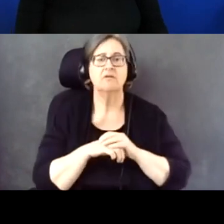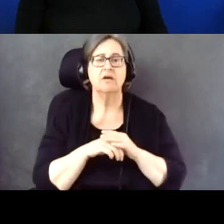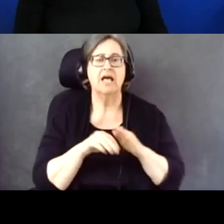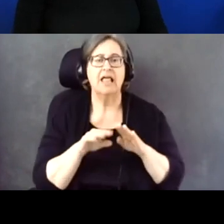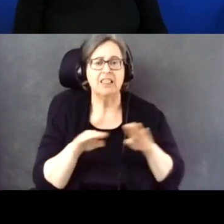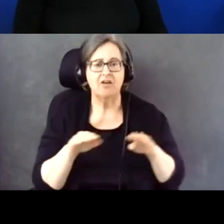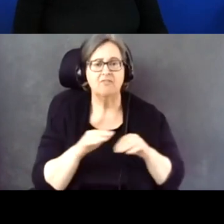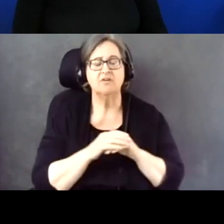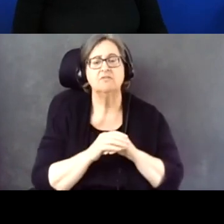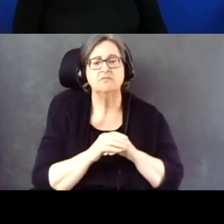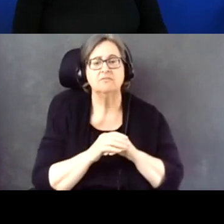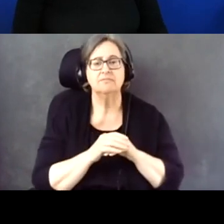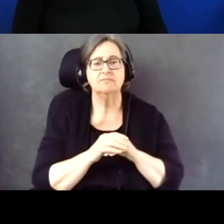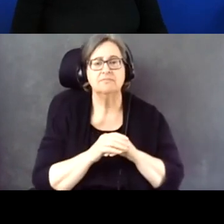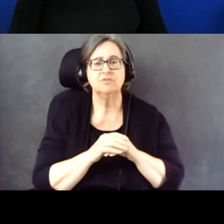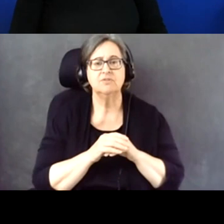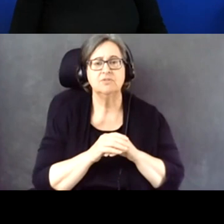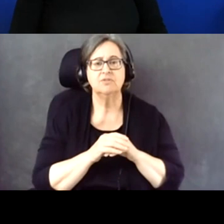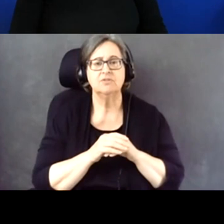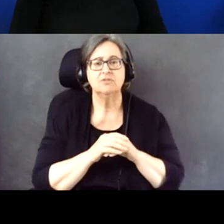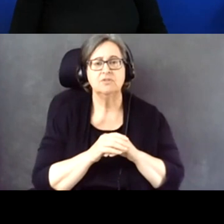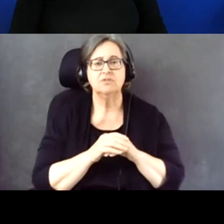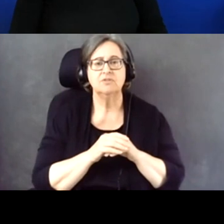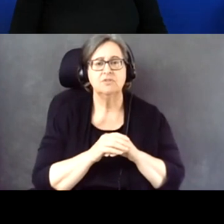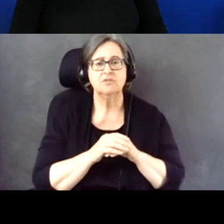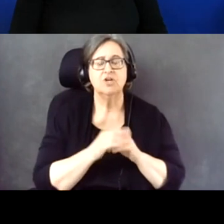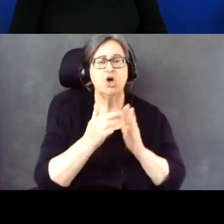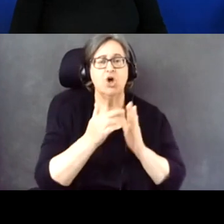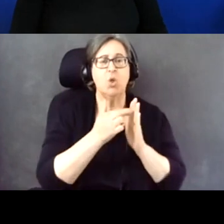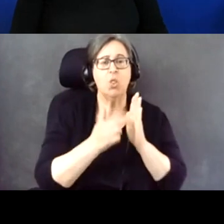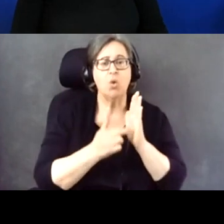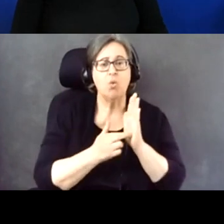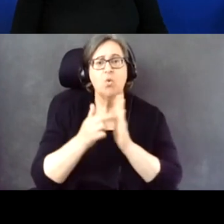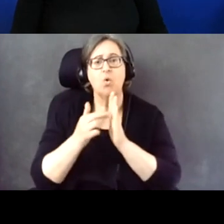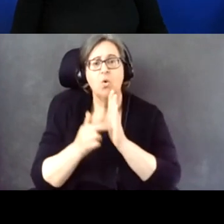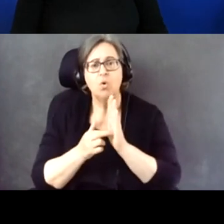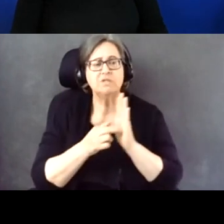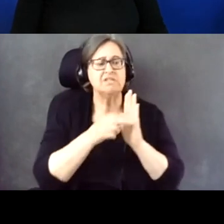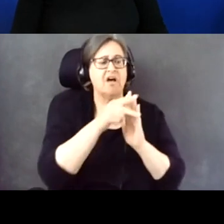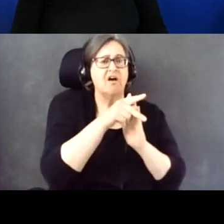Also the rules and policies vary from county to county, state-to-state.